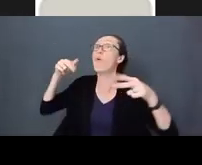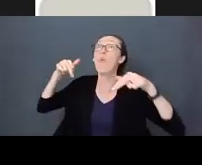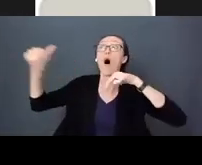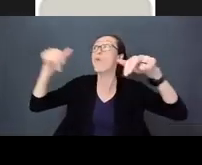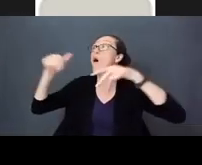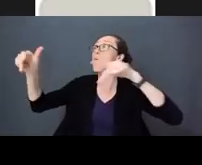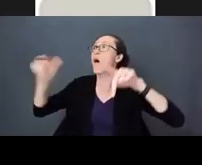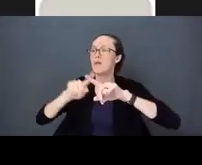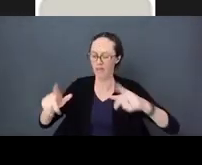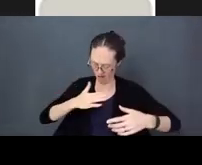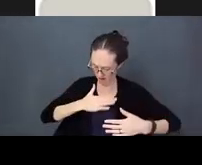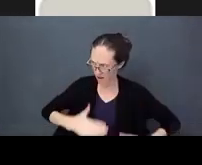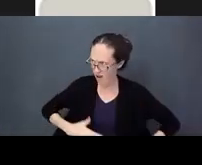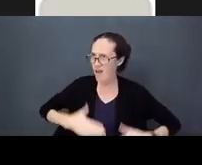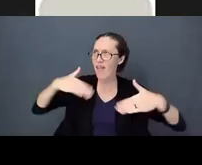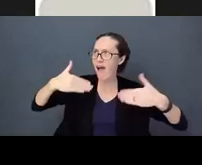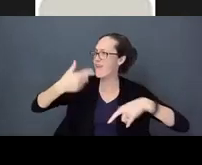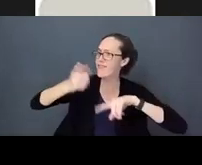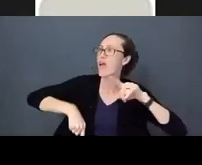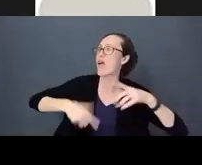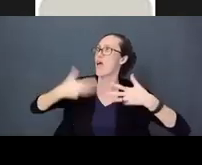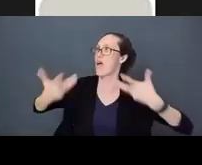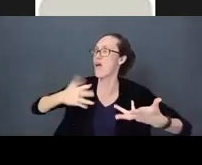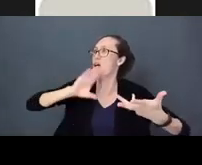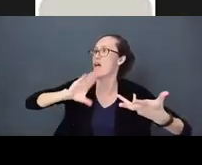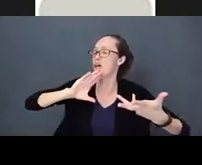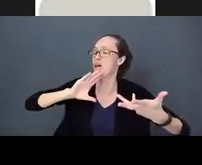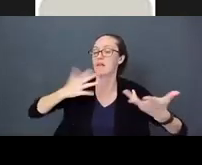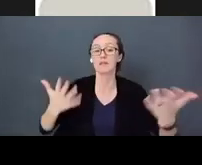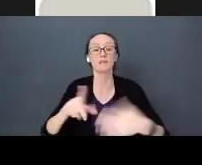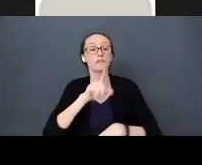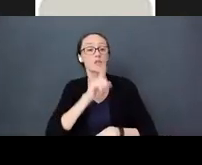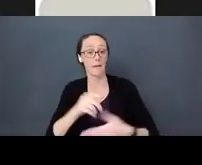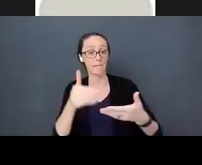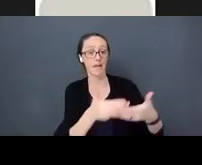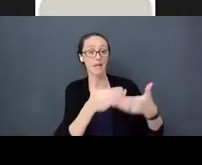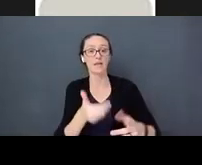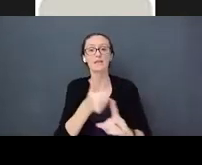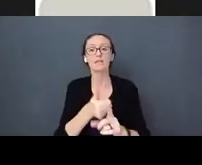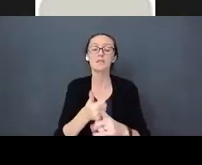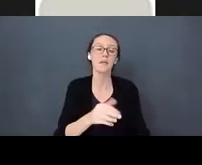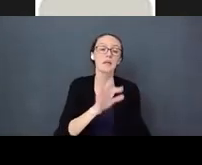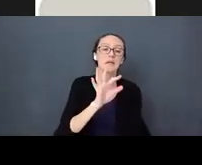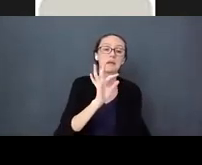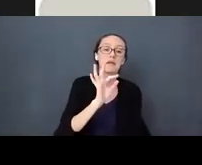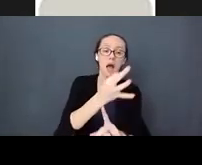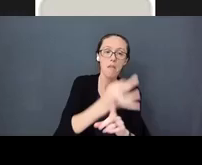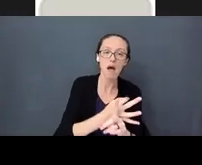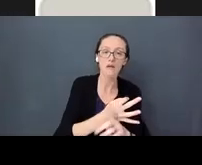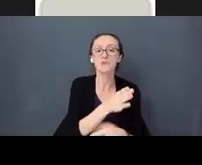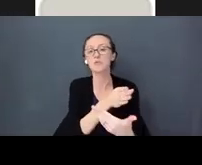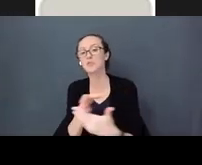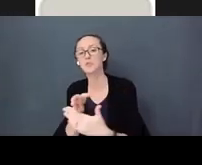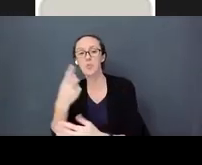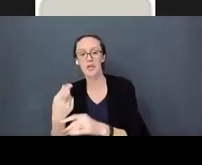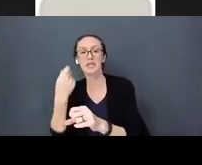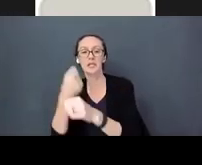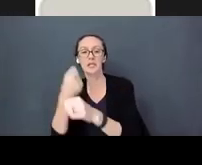When that baby is between 9 and 12 and 14 months, they are learning to walk they are just irritable.